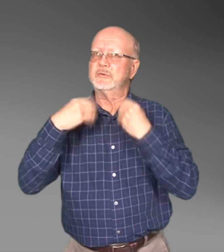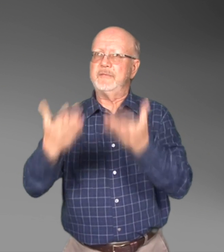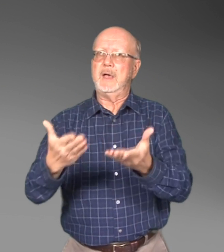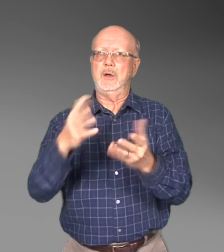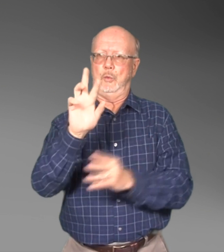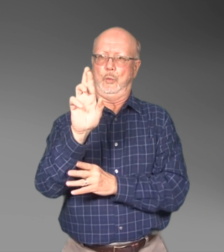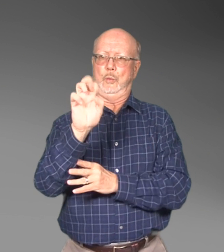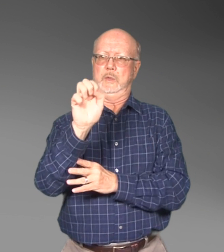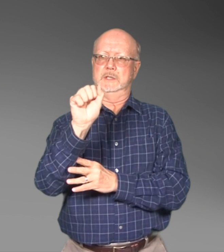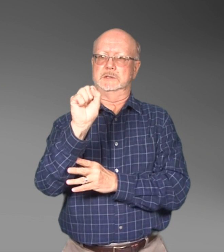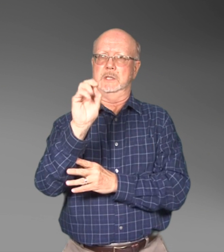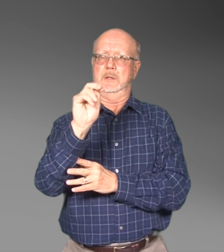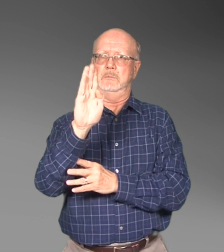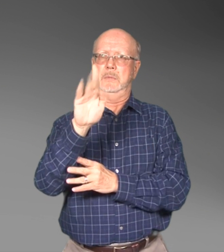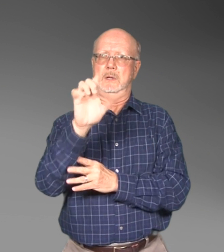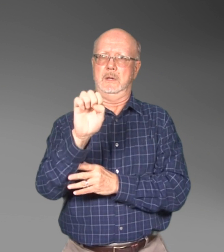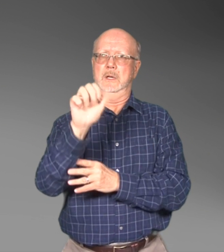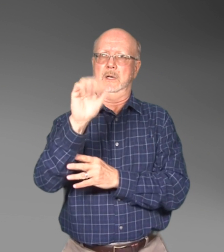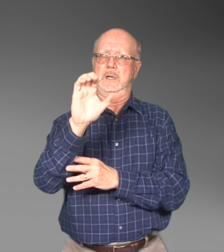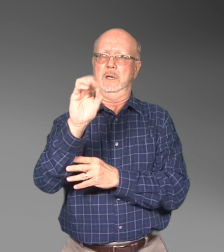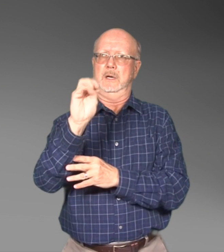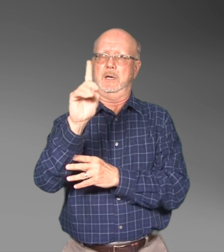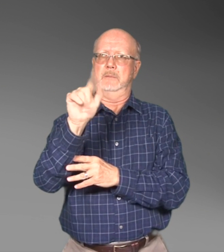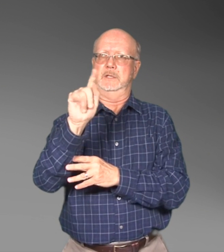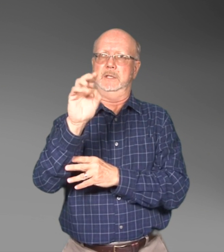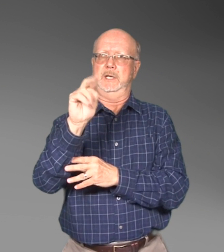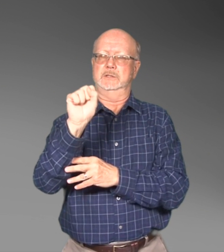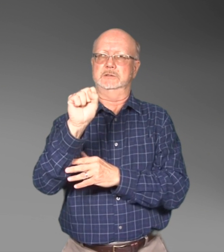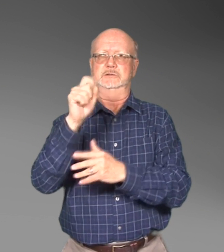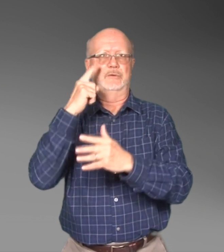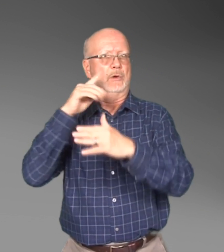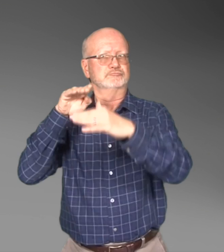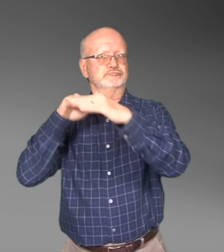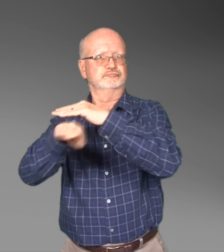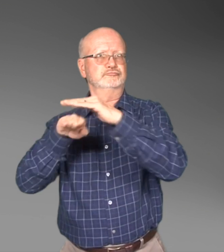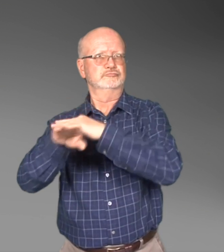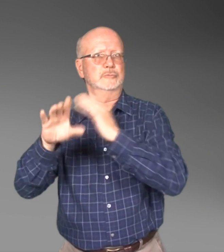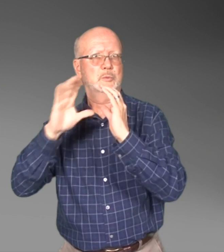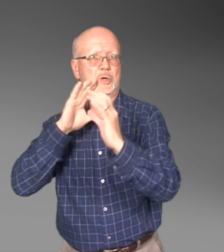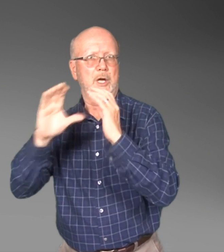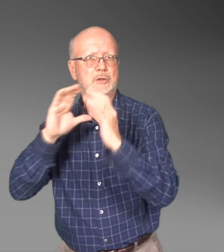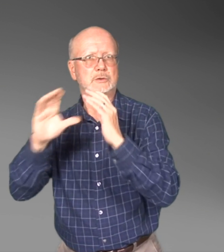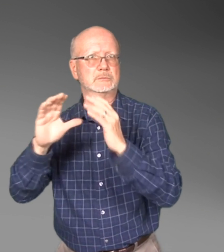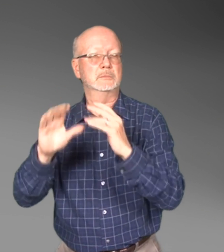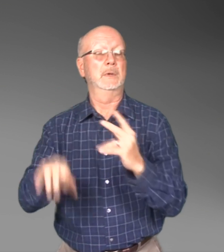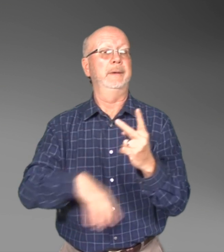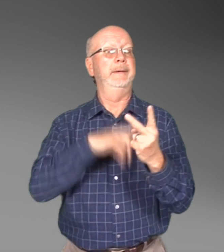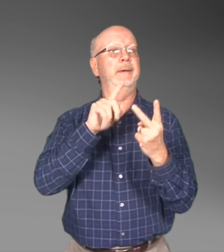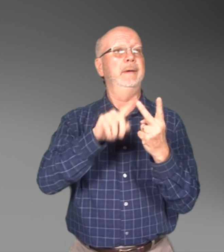ADA Title 1 involves employers who have 15 or more employees.